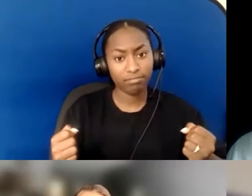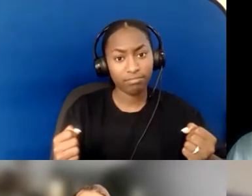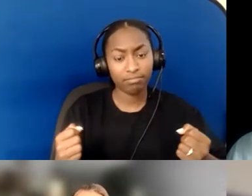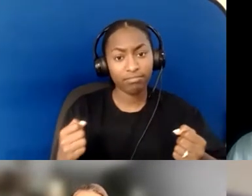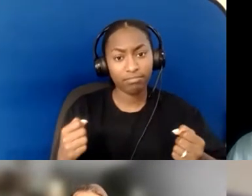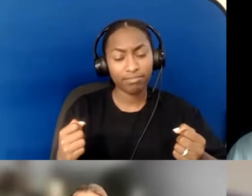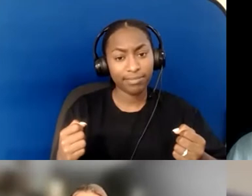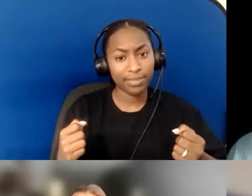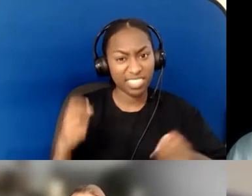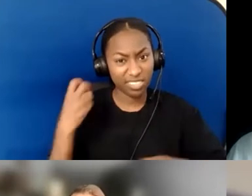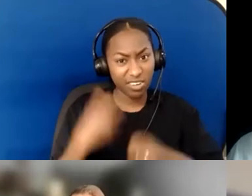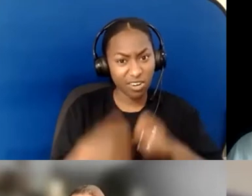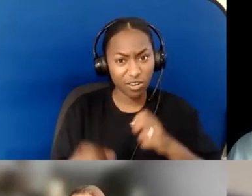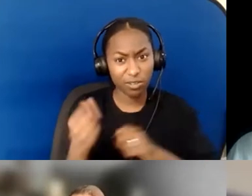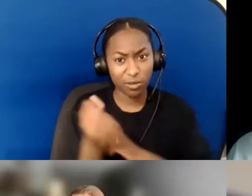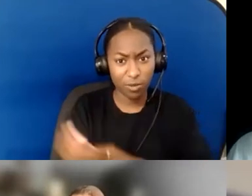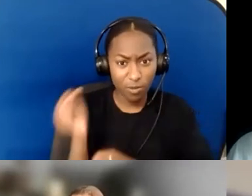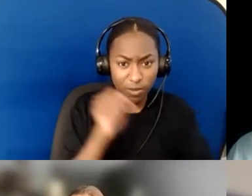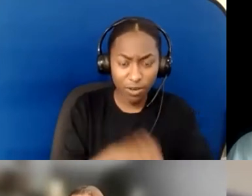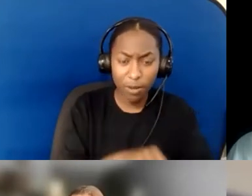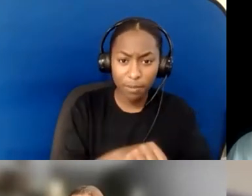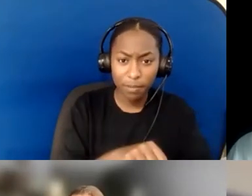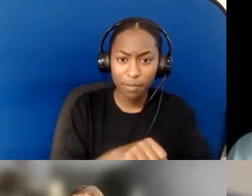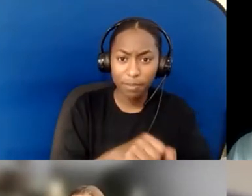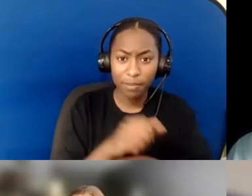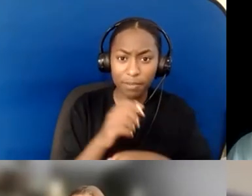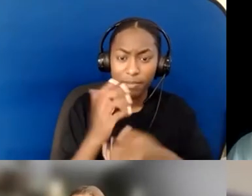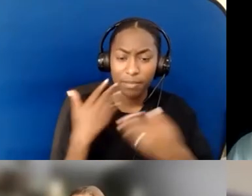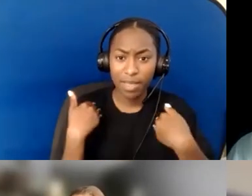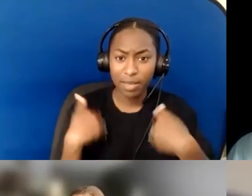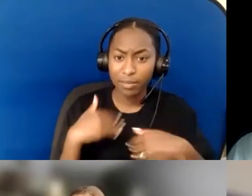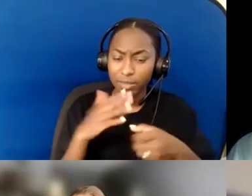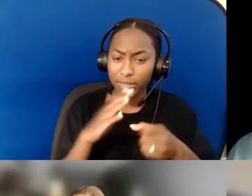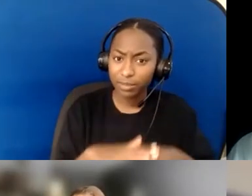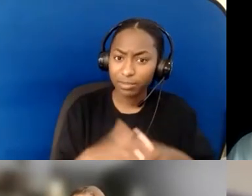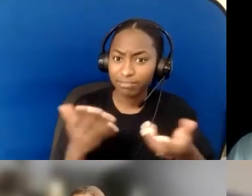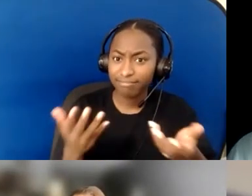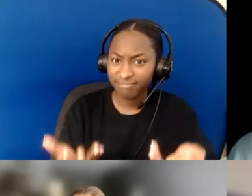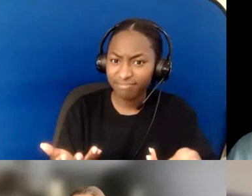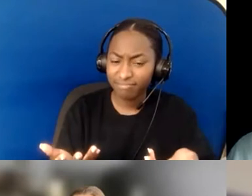For instance, some things that I was thinking about…